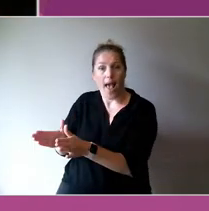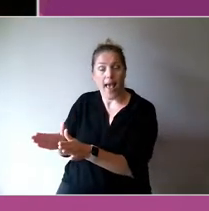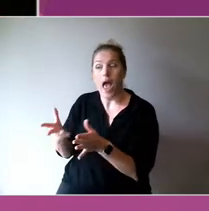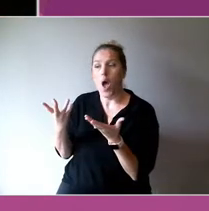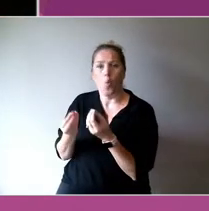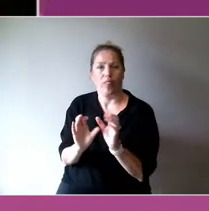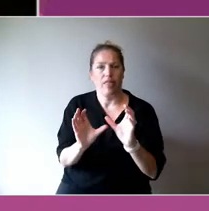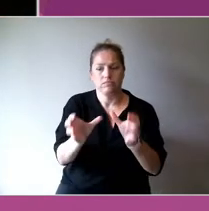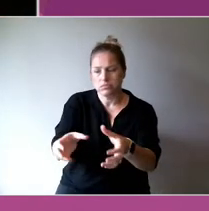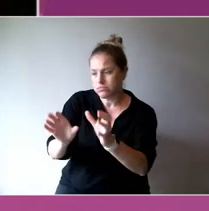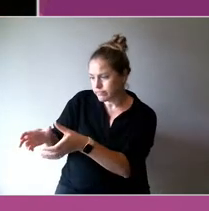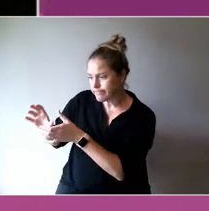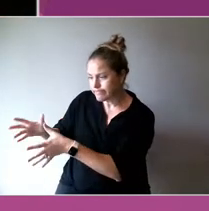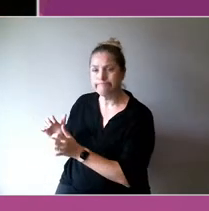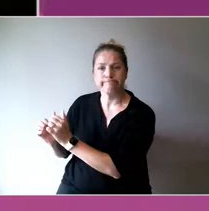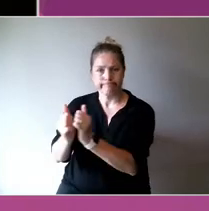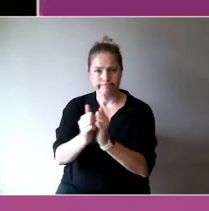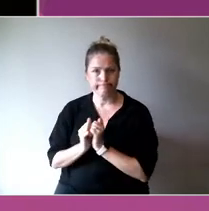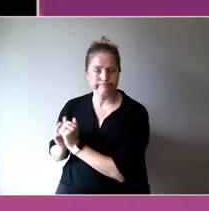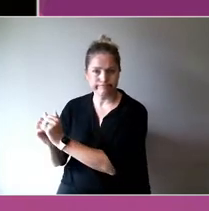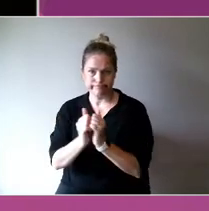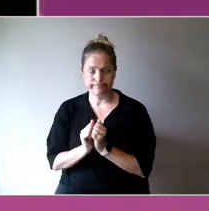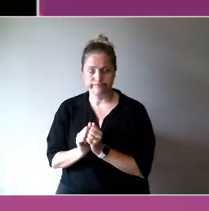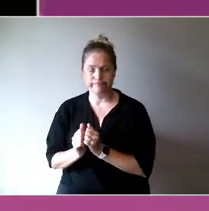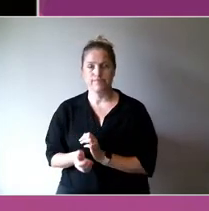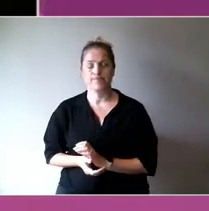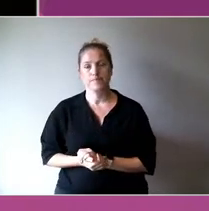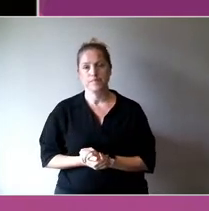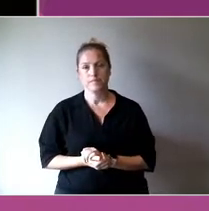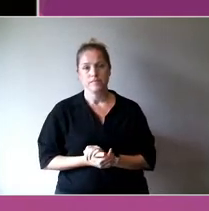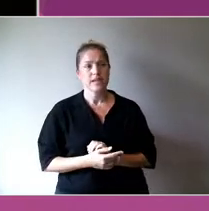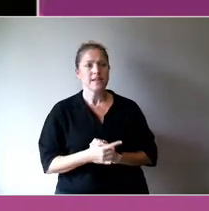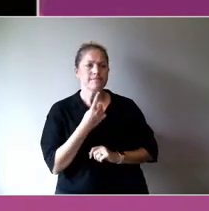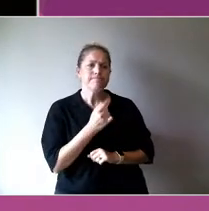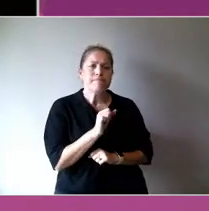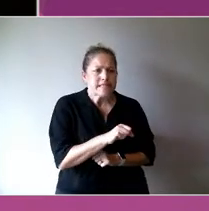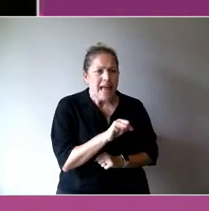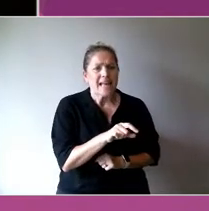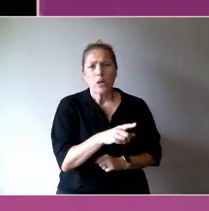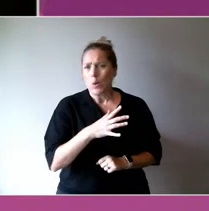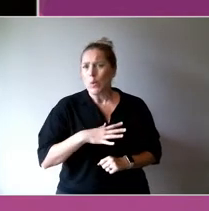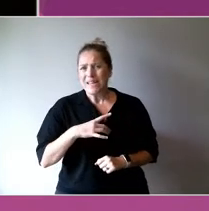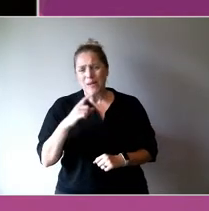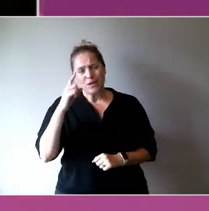We need to be much more imaginative in the way we think of evidence gathering,